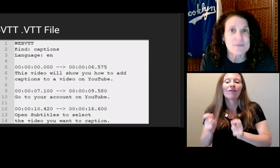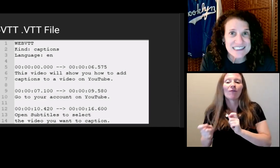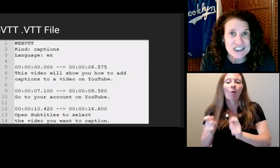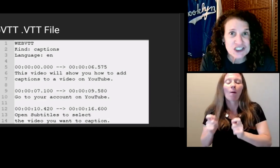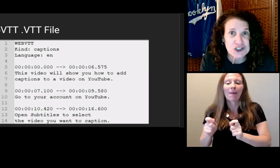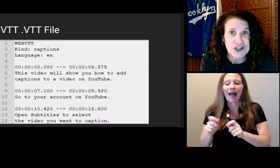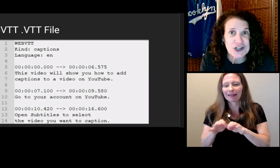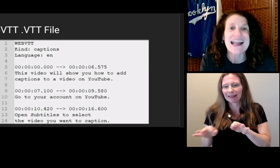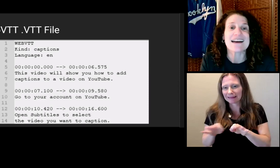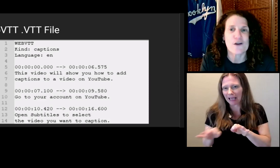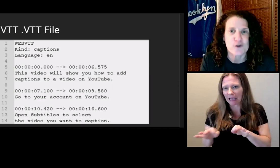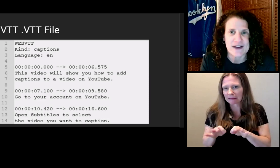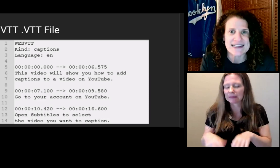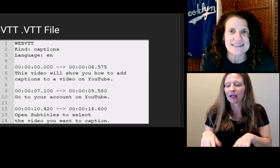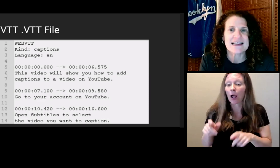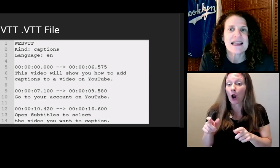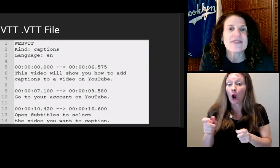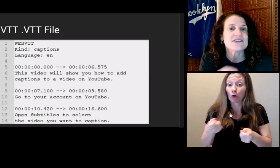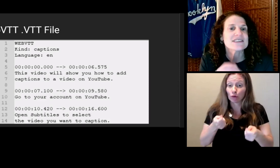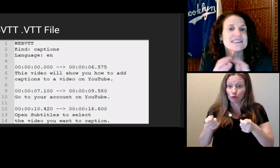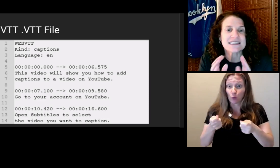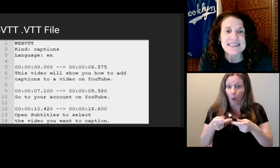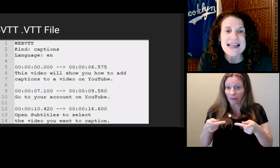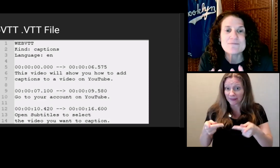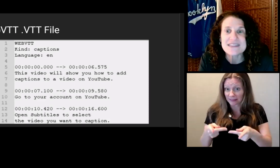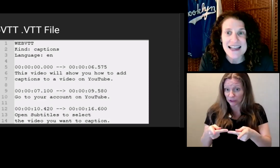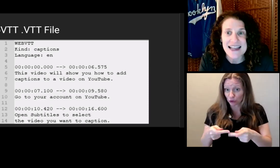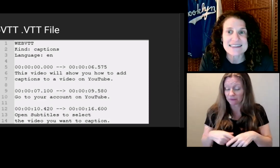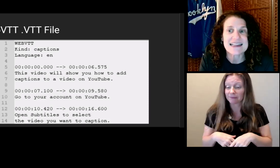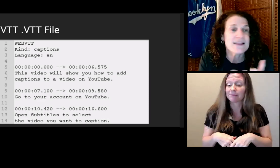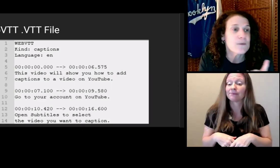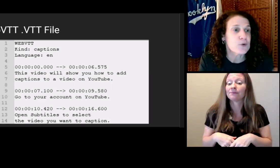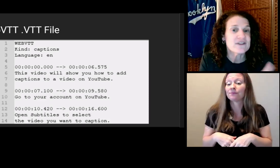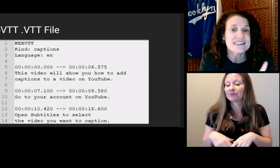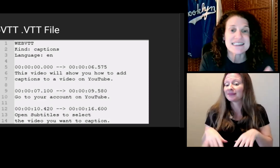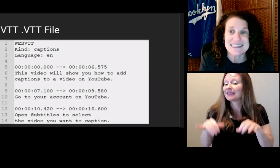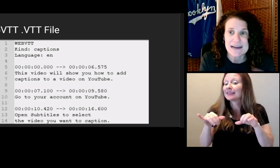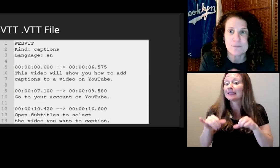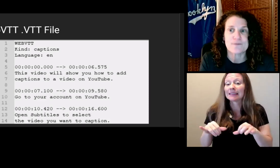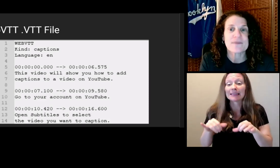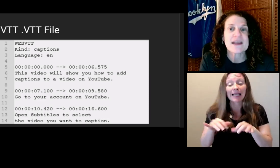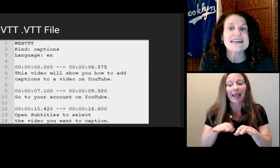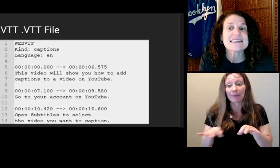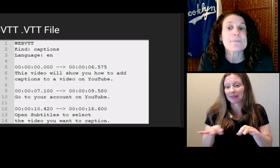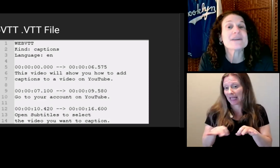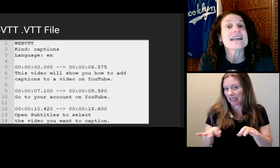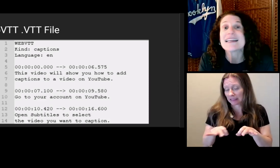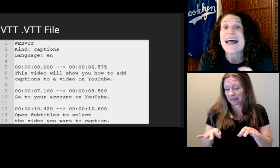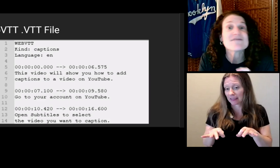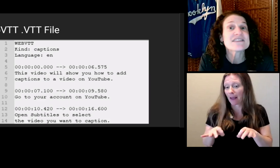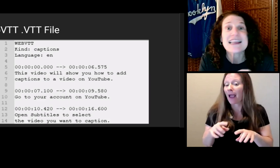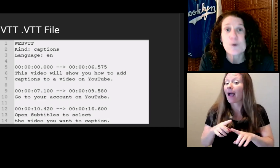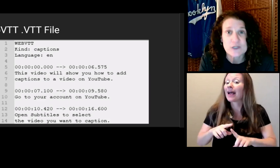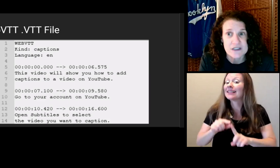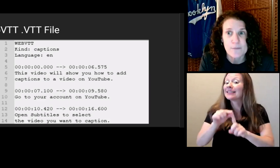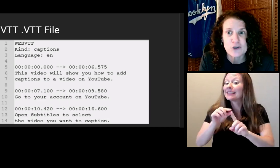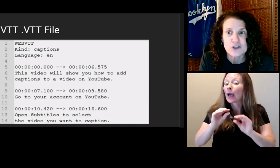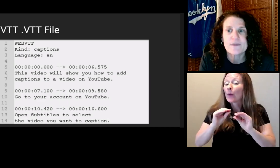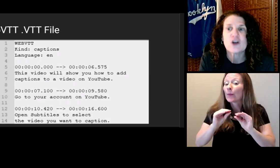It has the same text as the previous example, but it doesn't have sequence numbers.